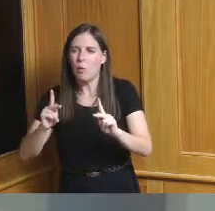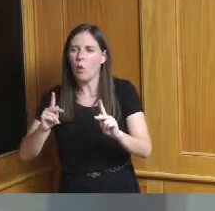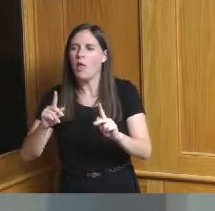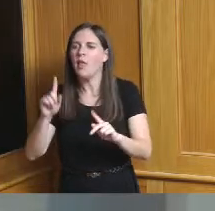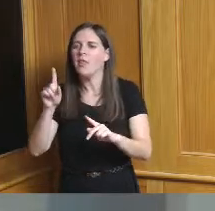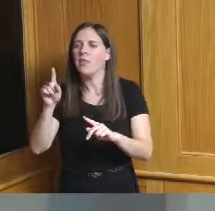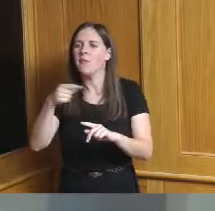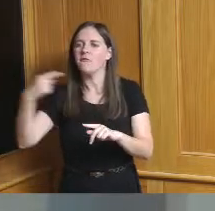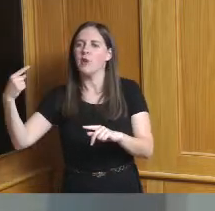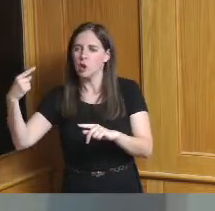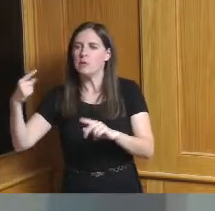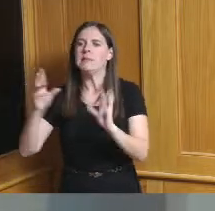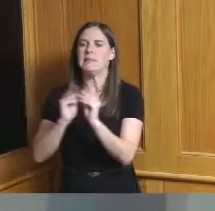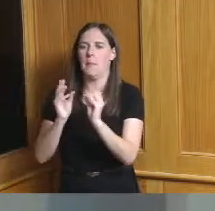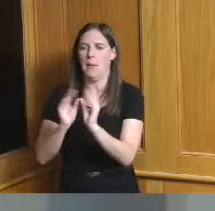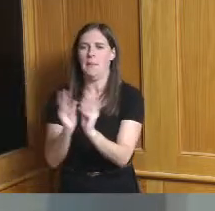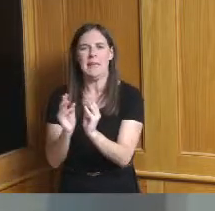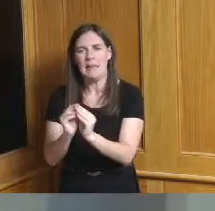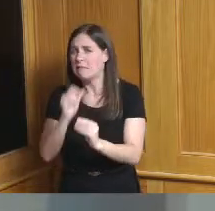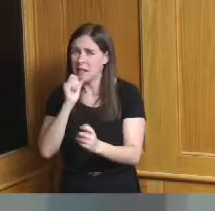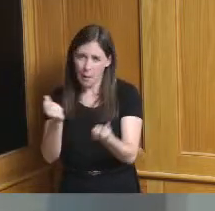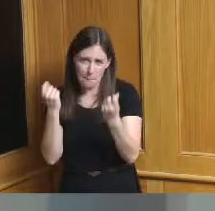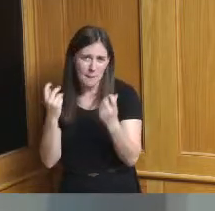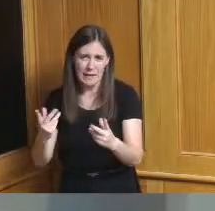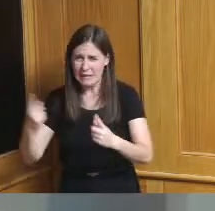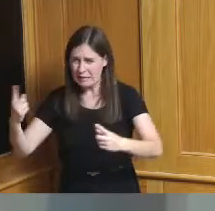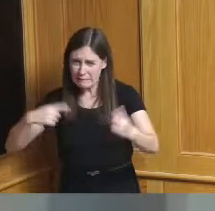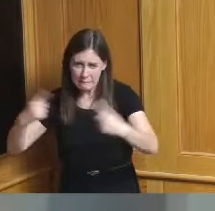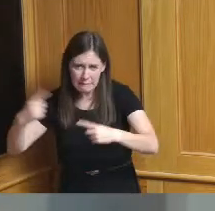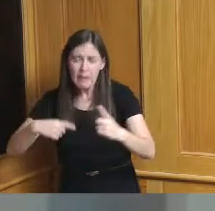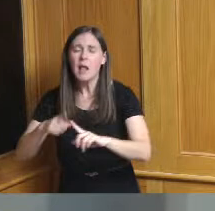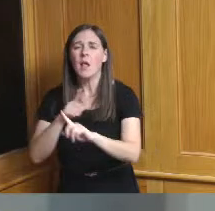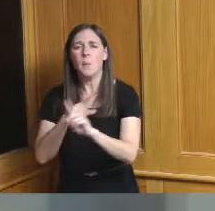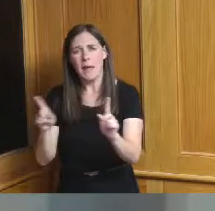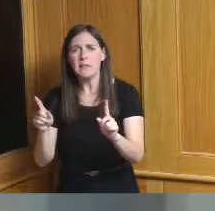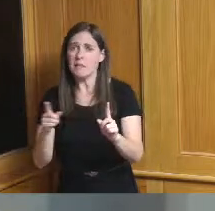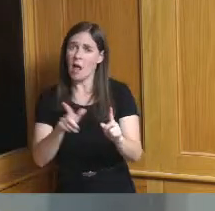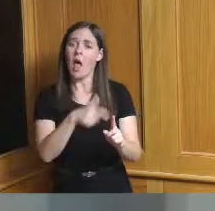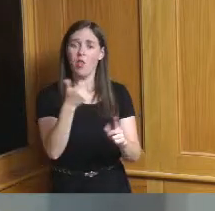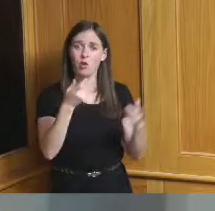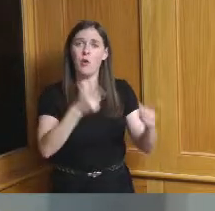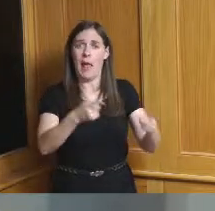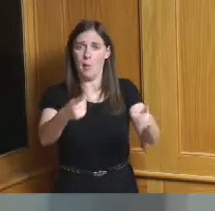municipalities but the large ones that are doing really well don't come very often but we need to